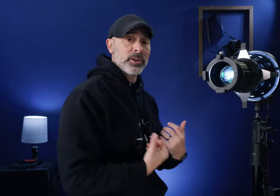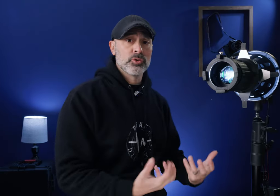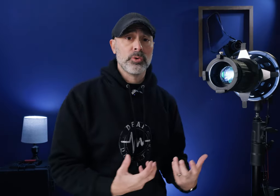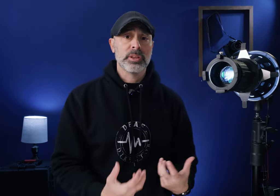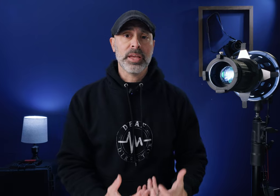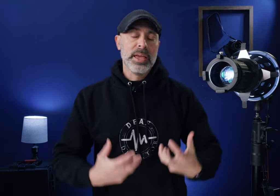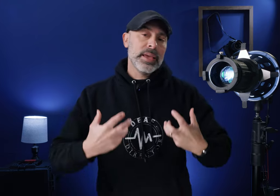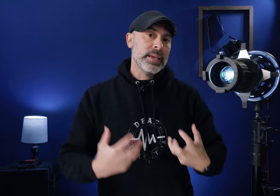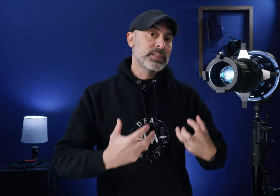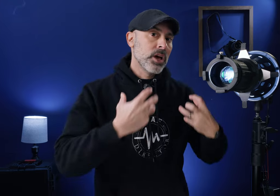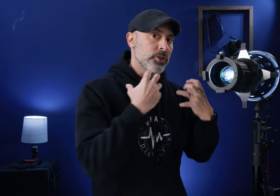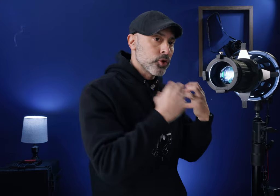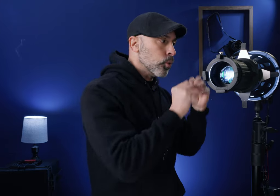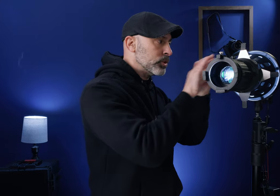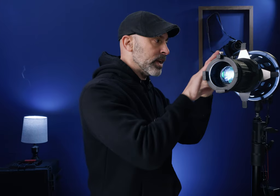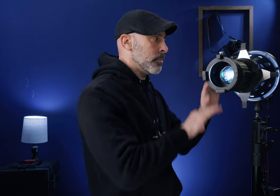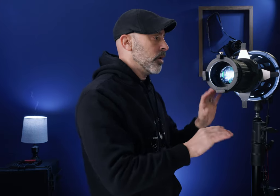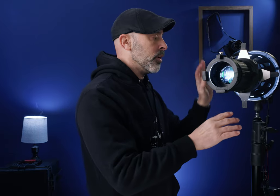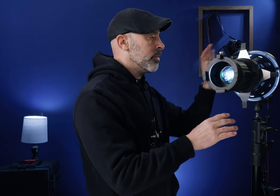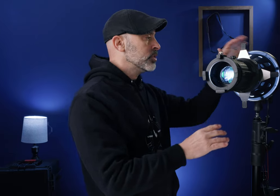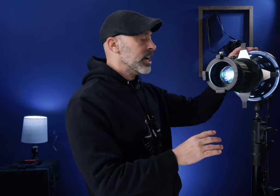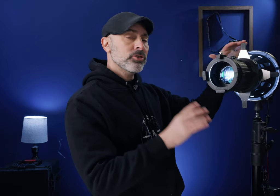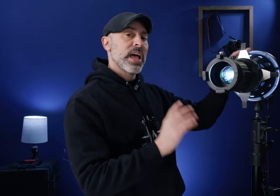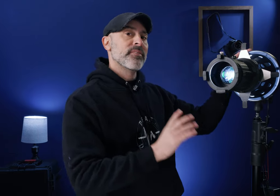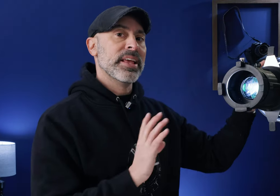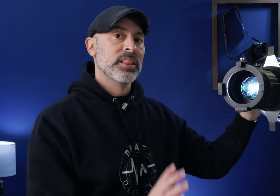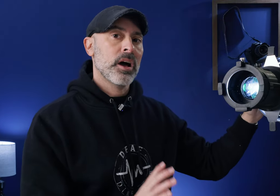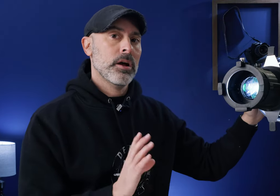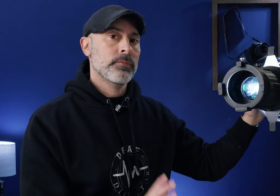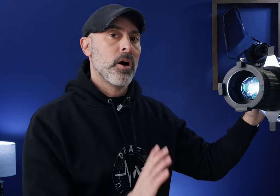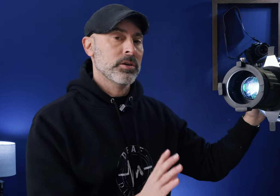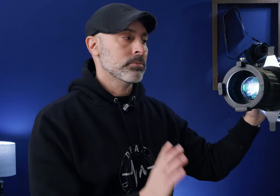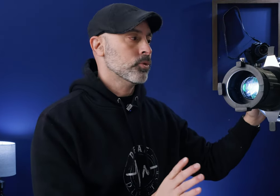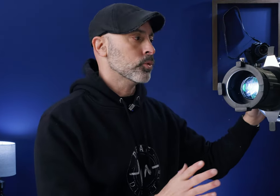controlling the light is the tools that come on there and projectors have a lot of awesome tools